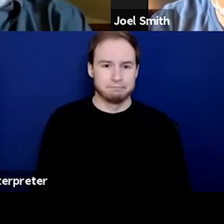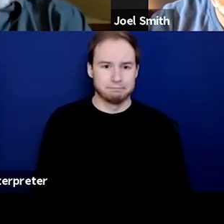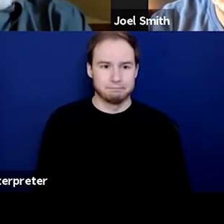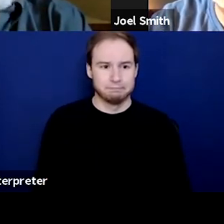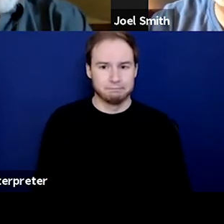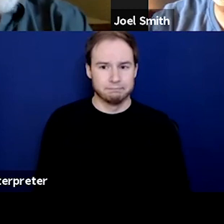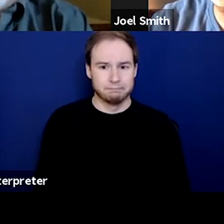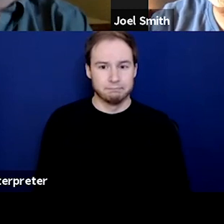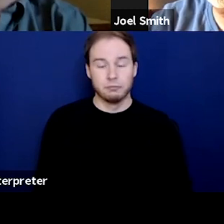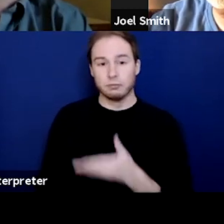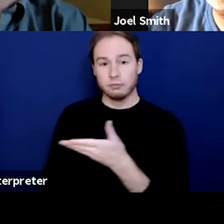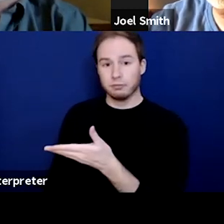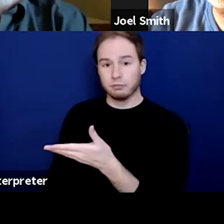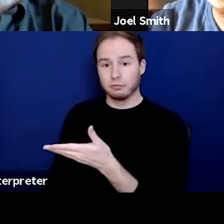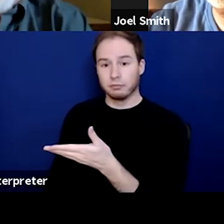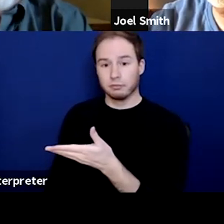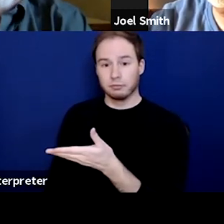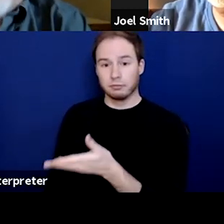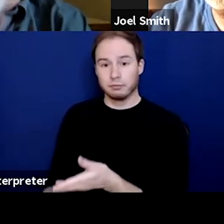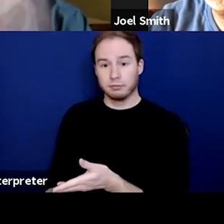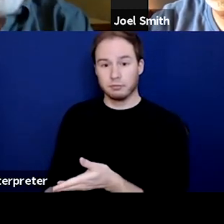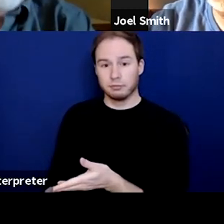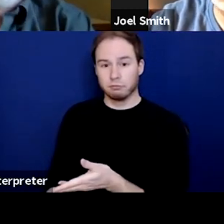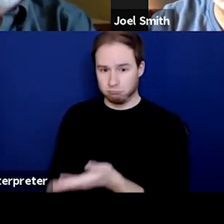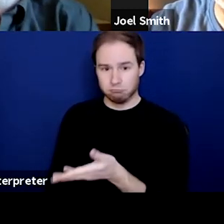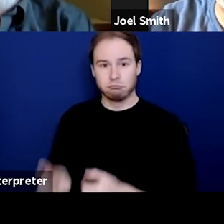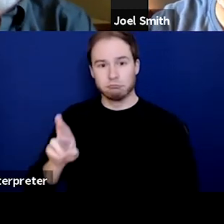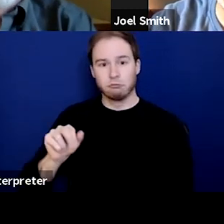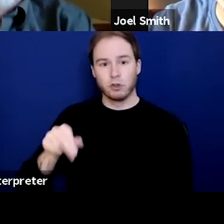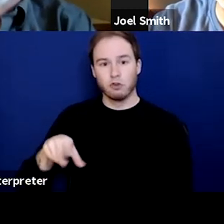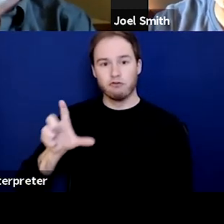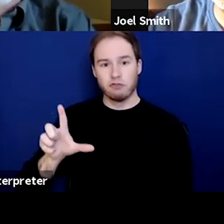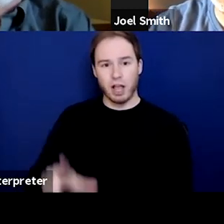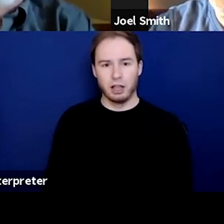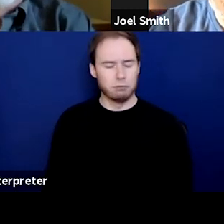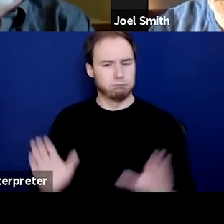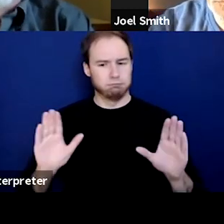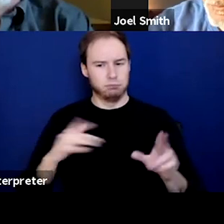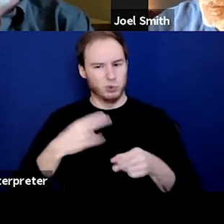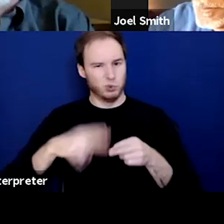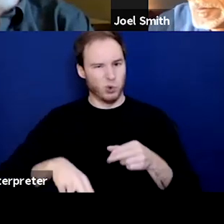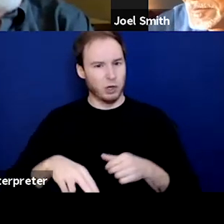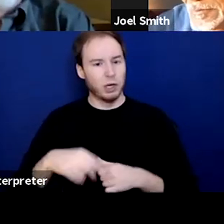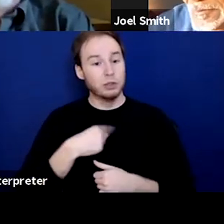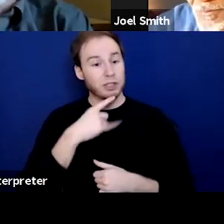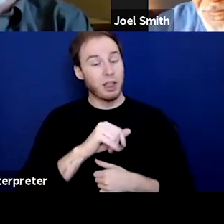[Ken] Folks- [Racquel] I won't- [Ken] Go ahead, please, Racquel. [Racquel] Yeah, I won't be long. I wanna say harm reduction is,